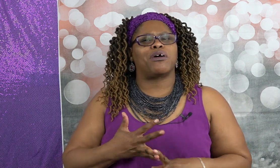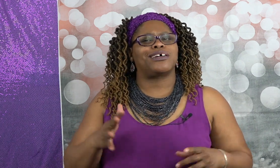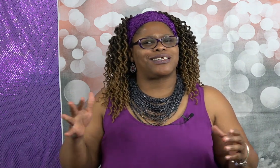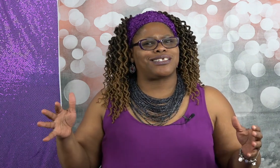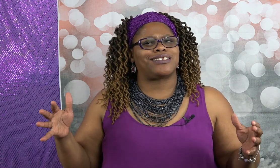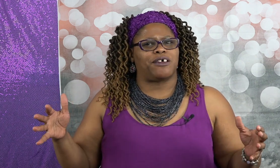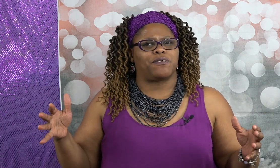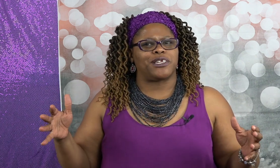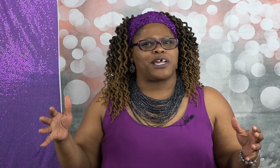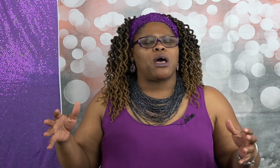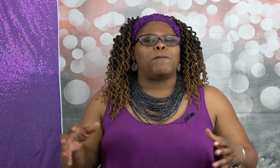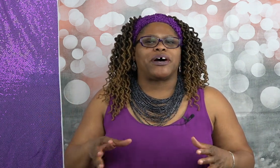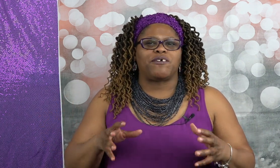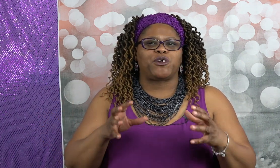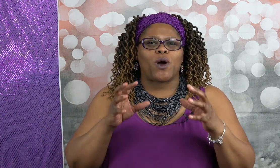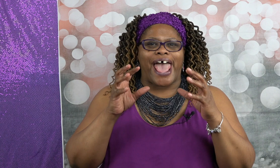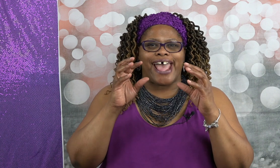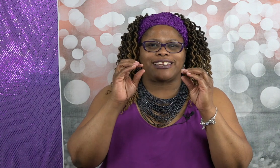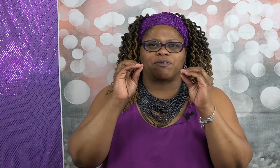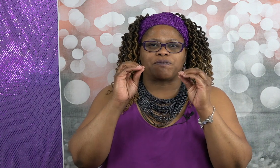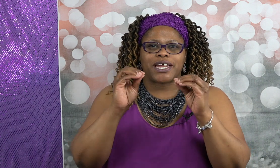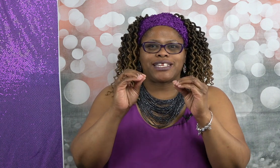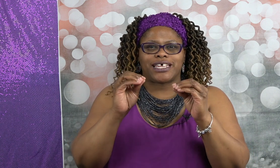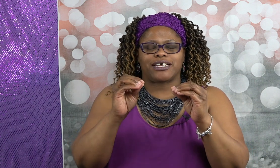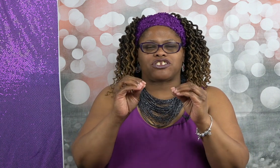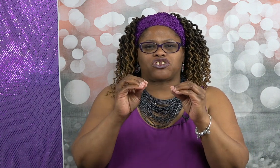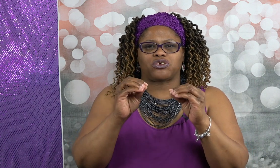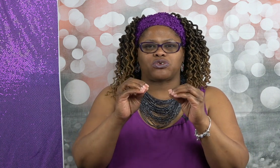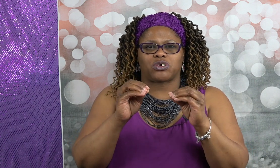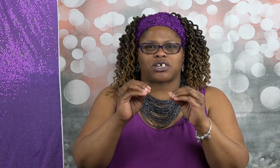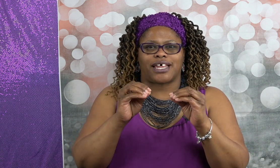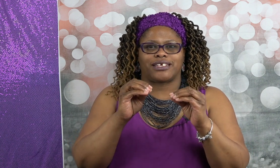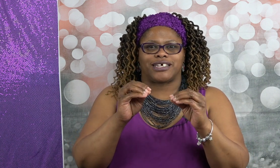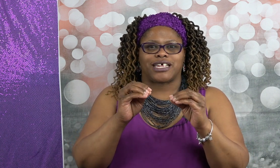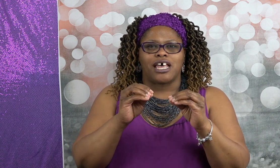because it's a difference but if you had three things to choose on that list that